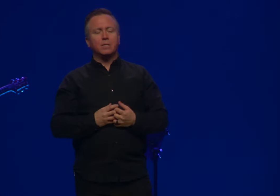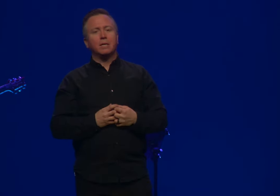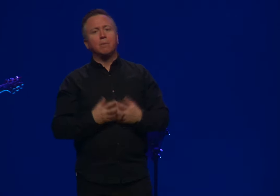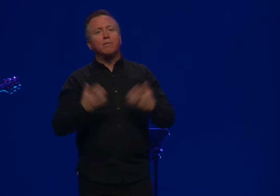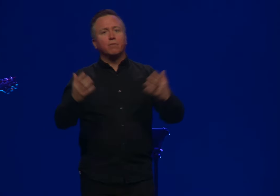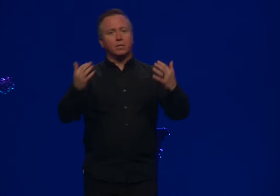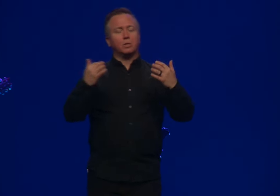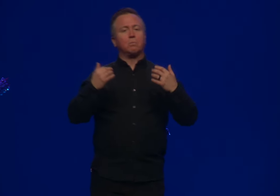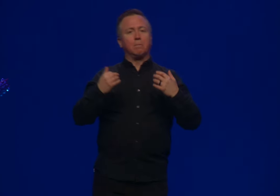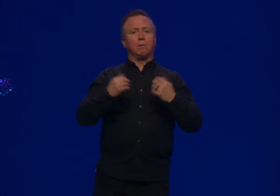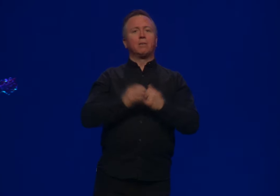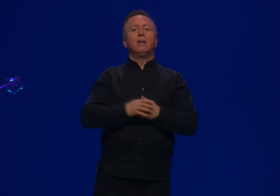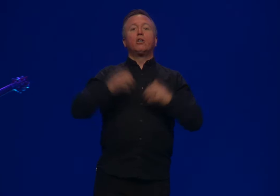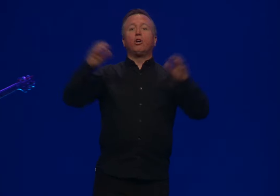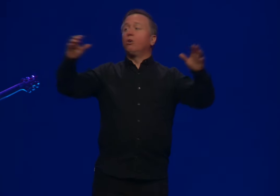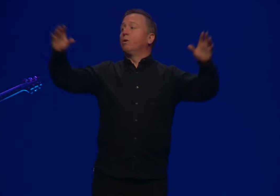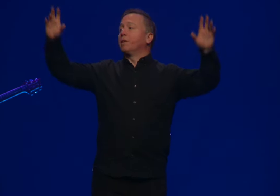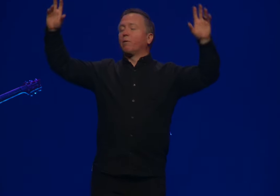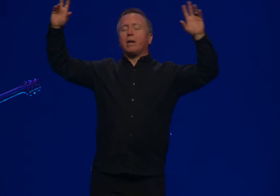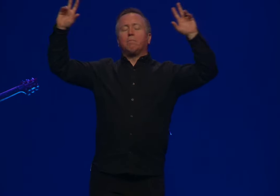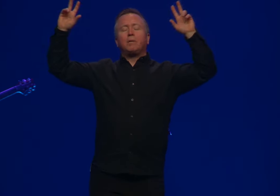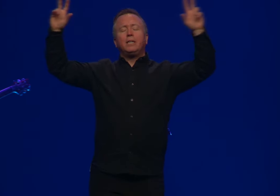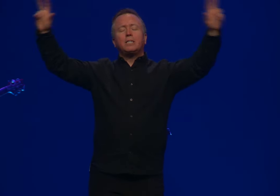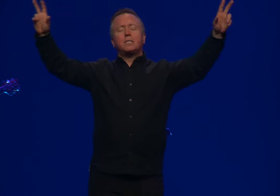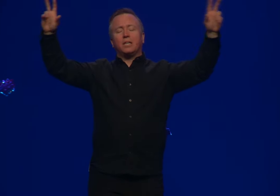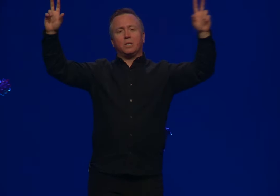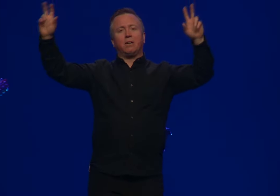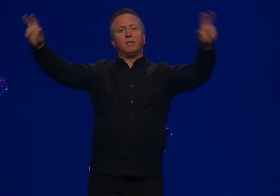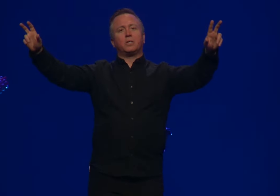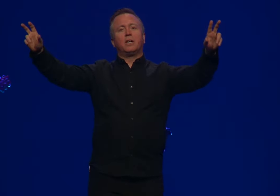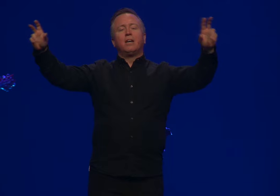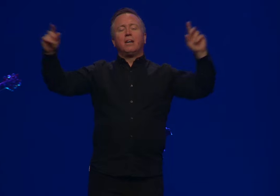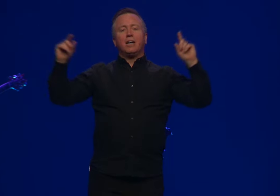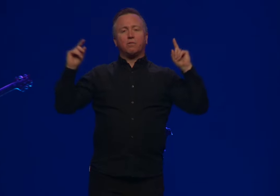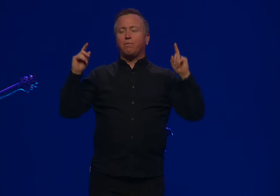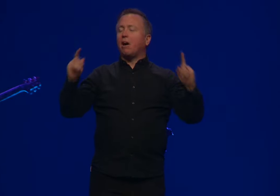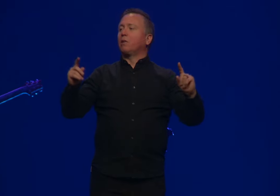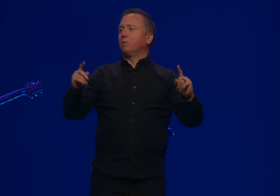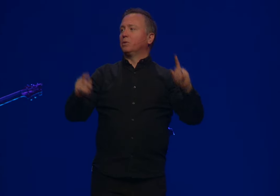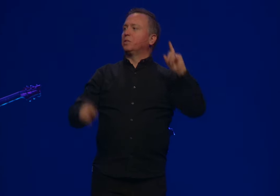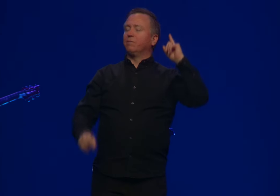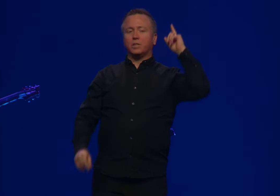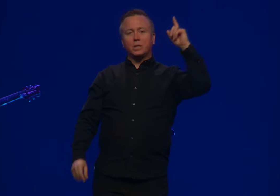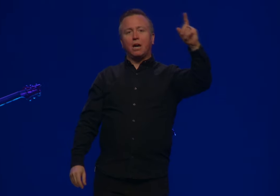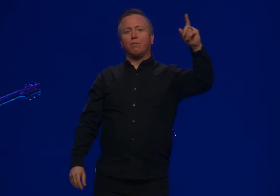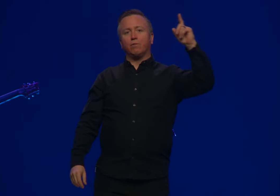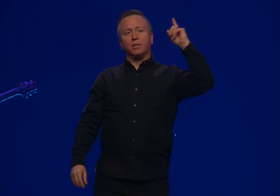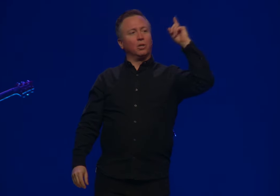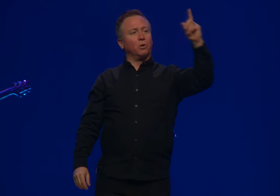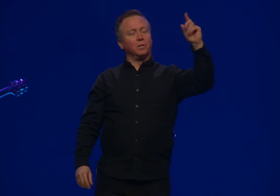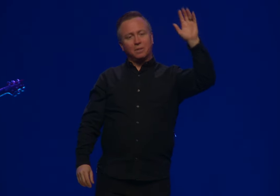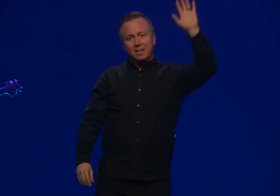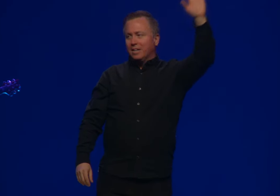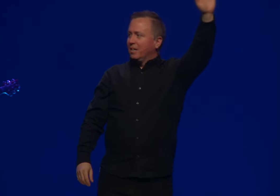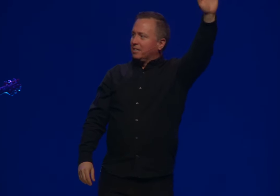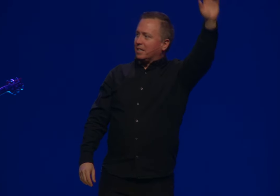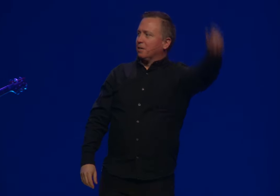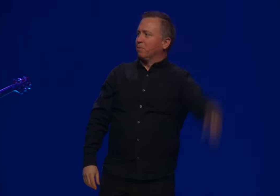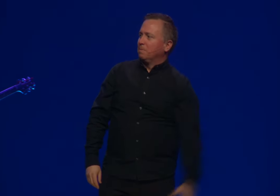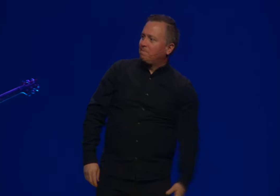What does that mean for us as people. Go in the great peace that is ours as followers of a sovereign lord. Take care everyone.